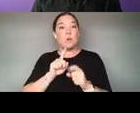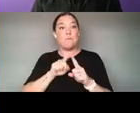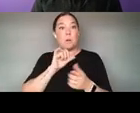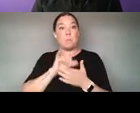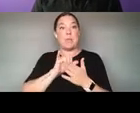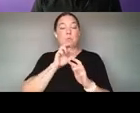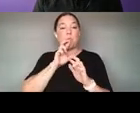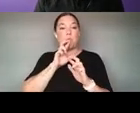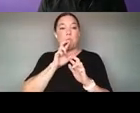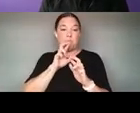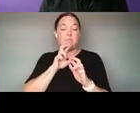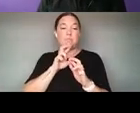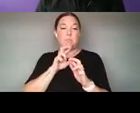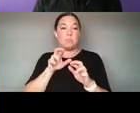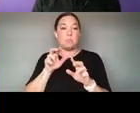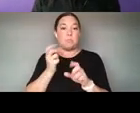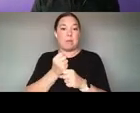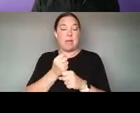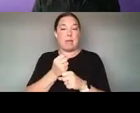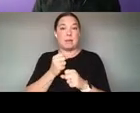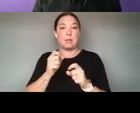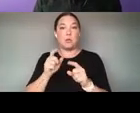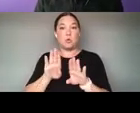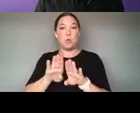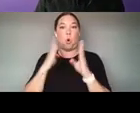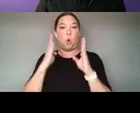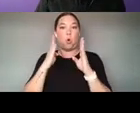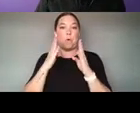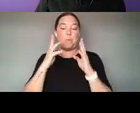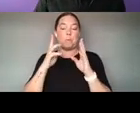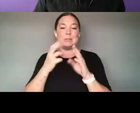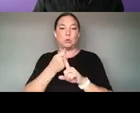BY EVEREST PIPKIN CALLED THE OPEN SOURCE EXPERIMENTAL AND TINY TOOLS ROUNDUP.